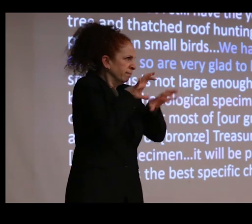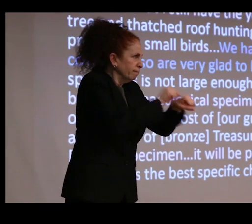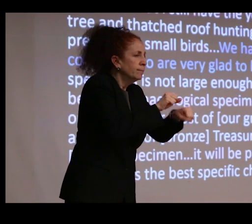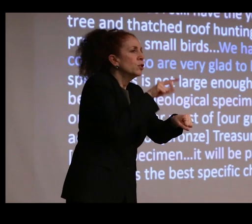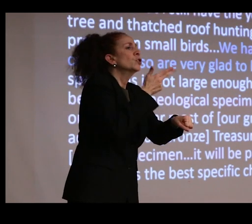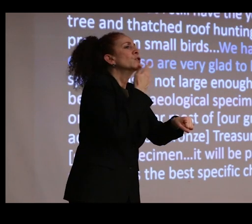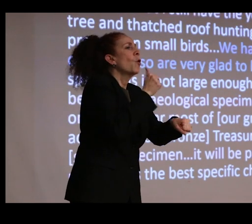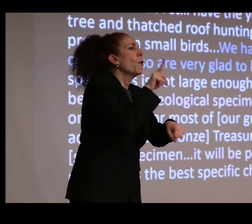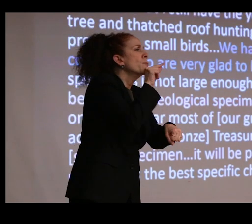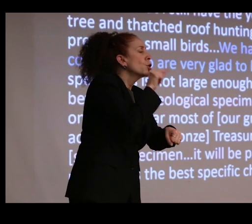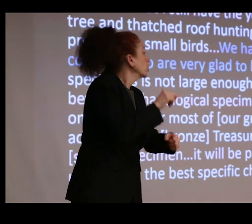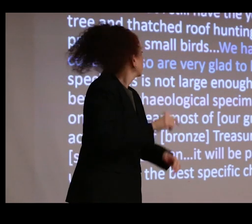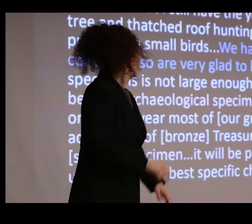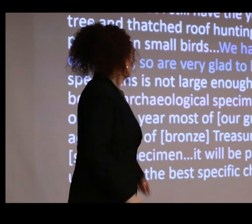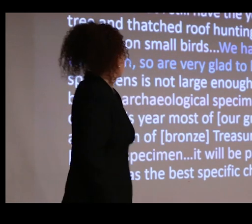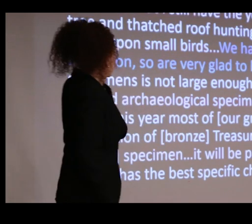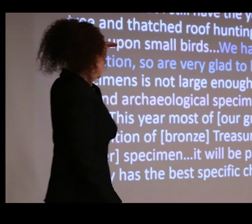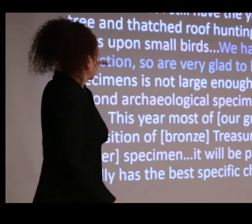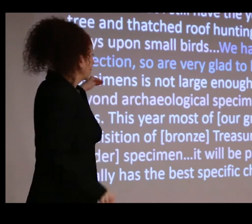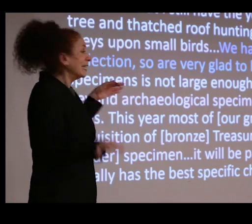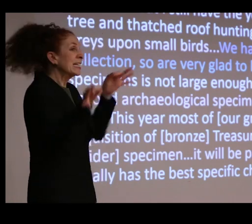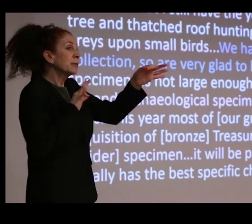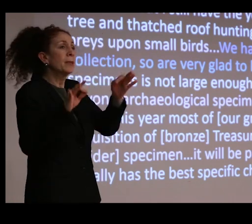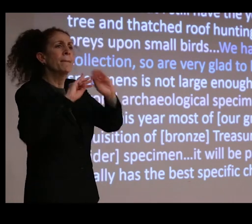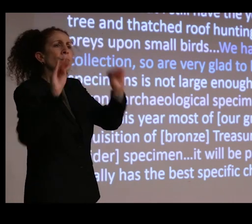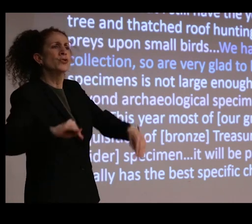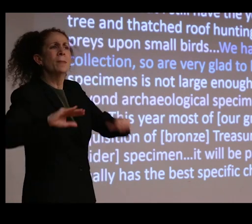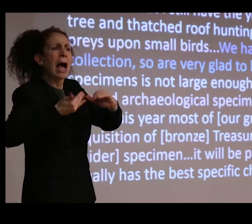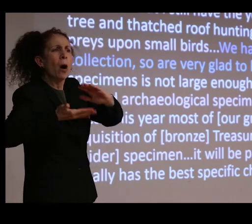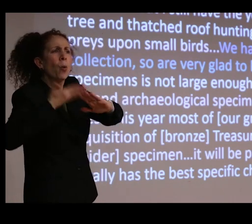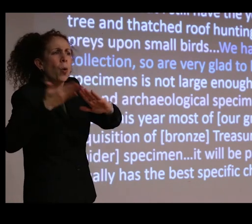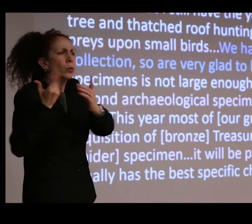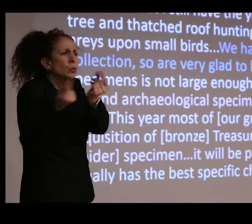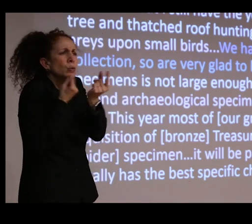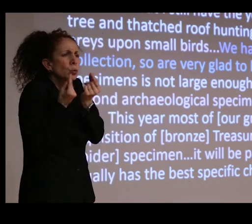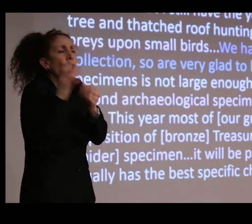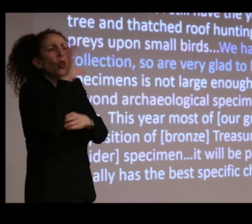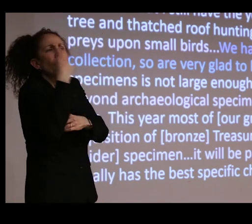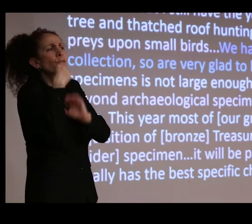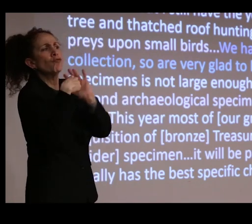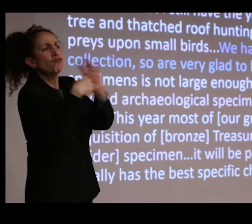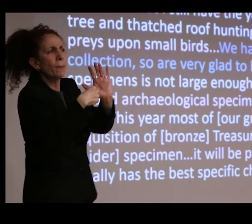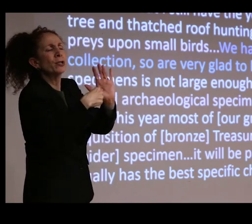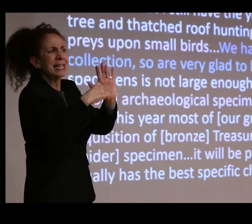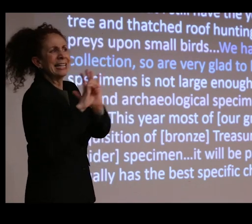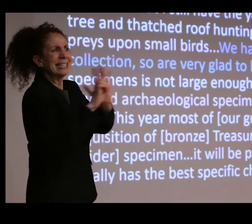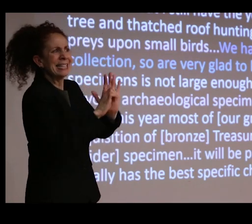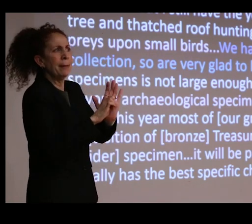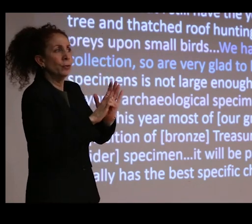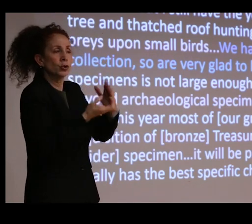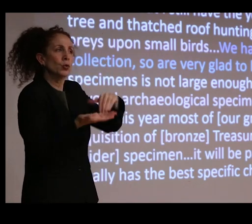And then he tells us how the museum works, seeking representative examples to enhance the collection based, presumably,